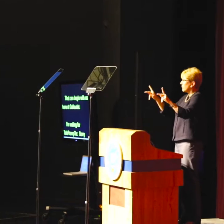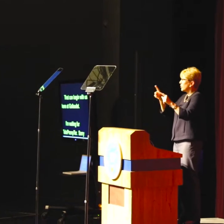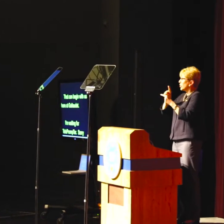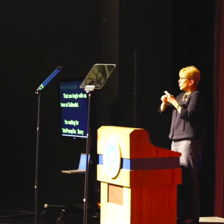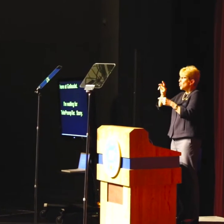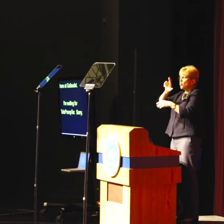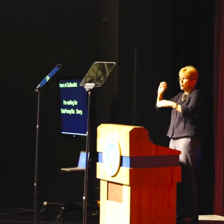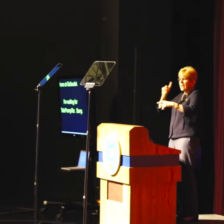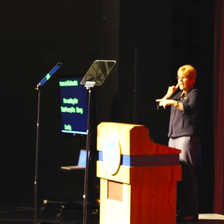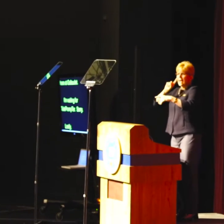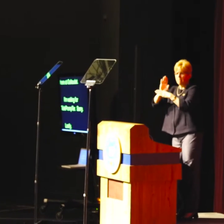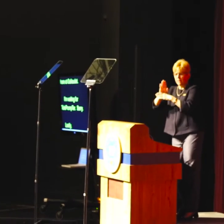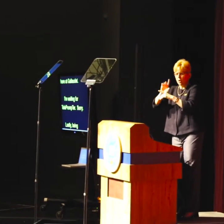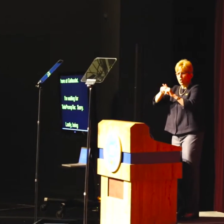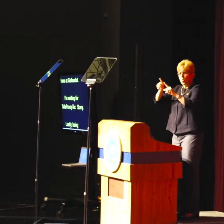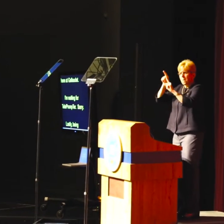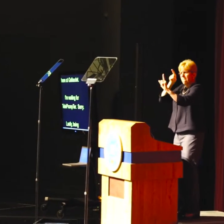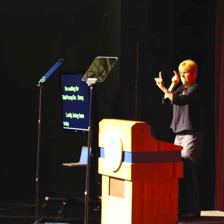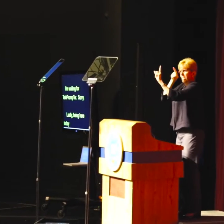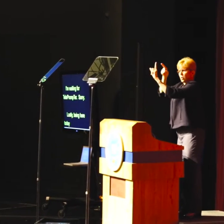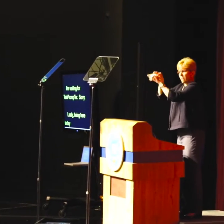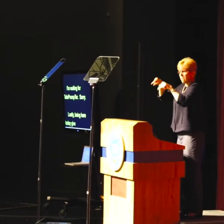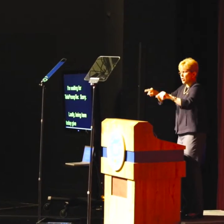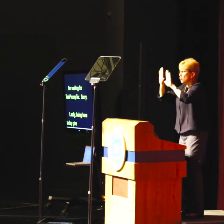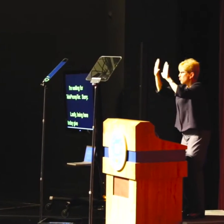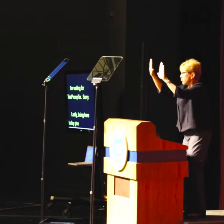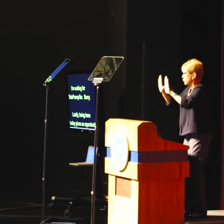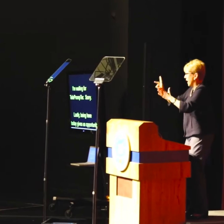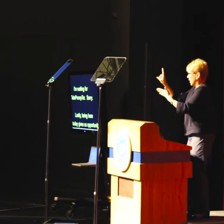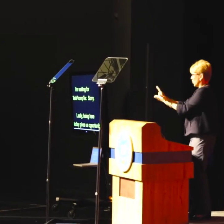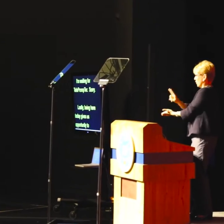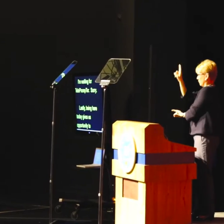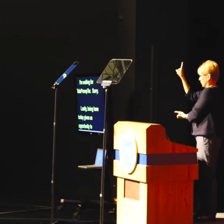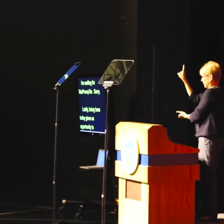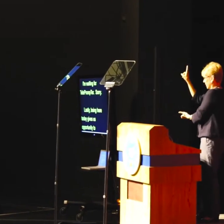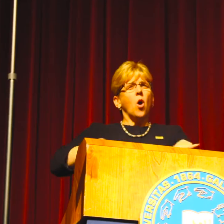This is an opportunity to re-commit to our mission for this great university.